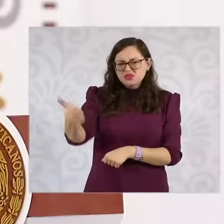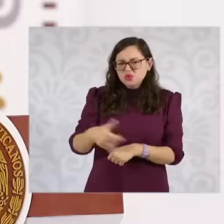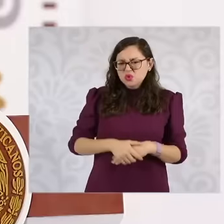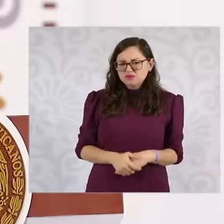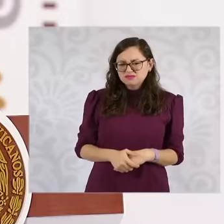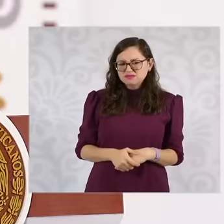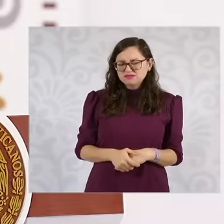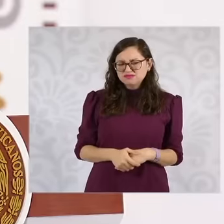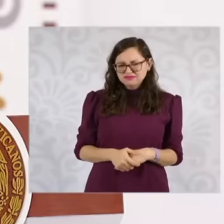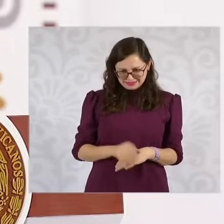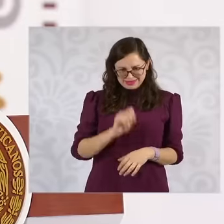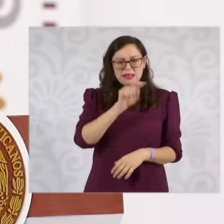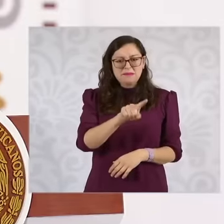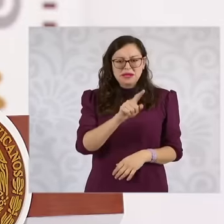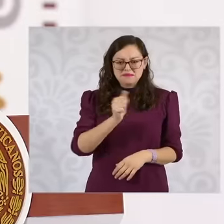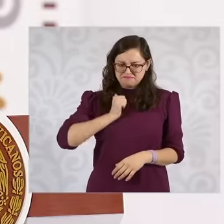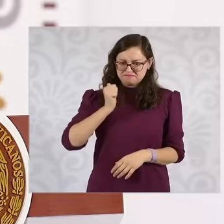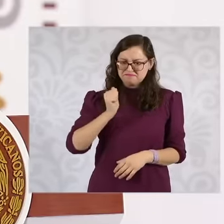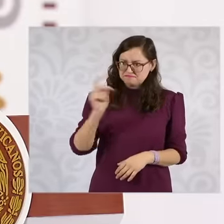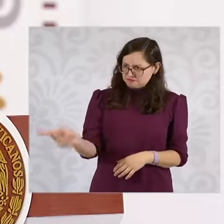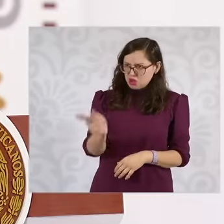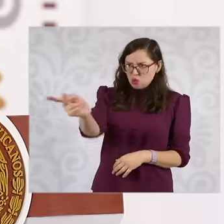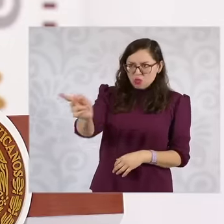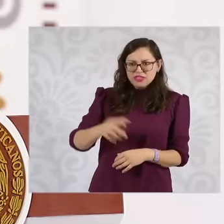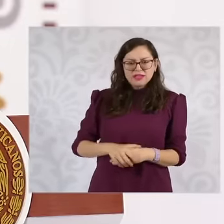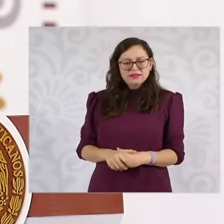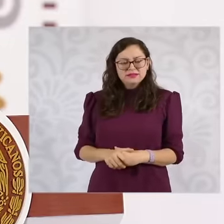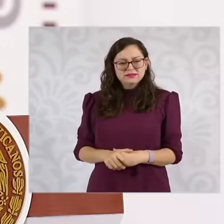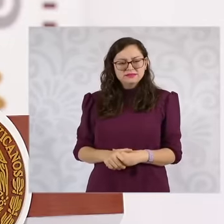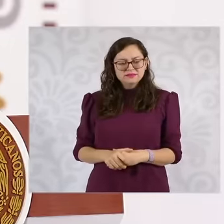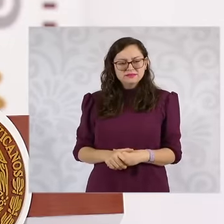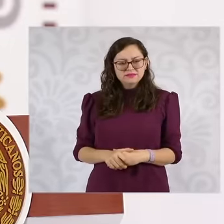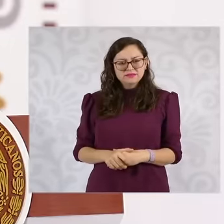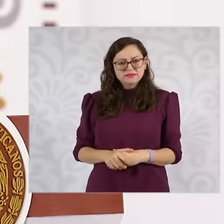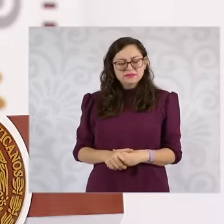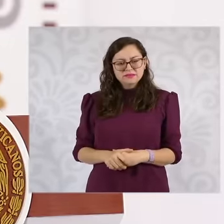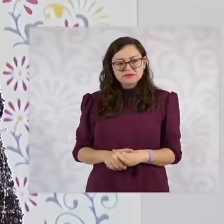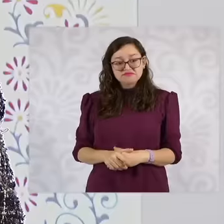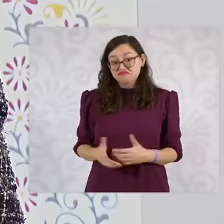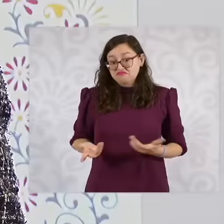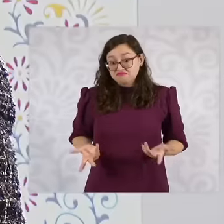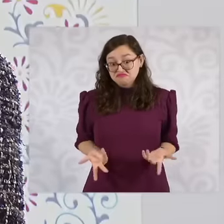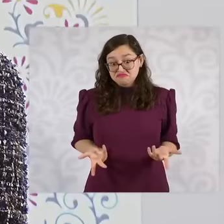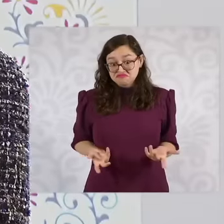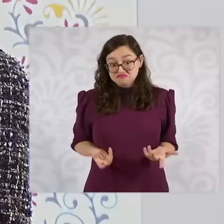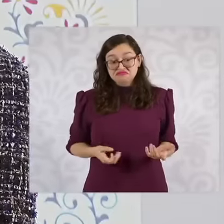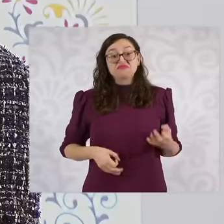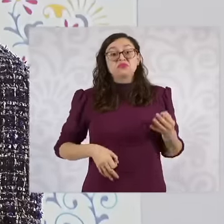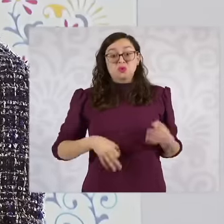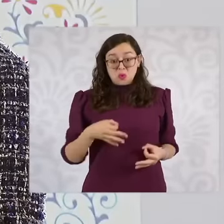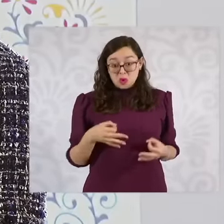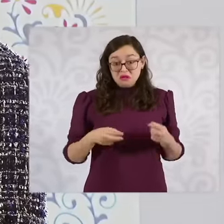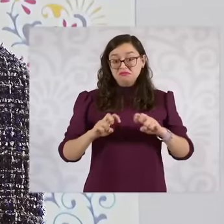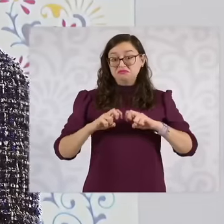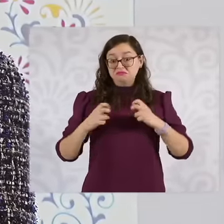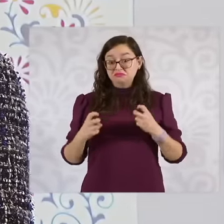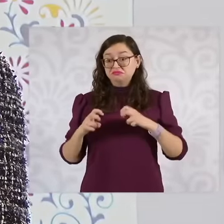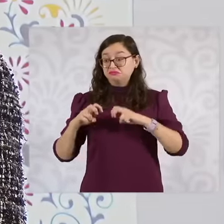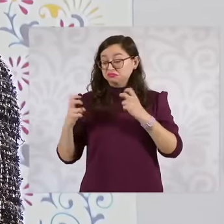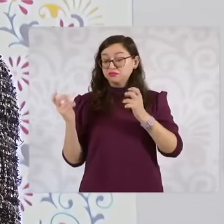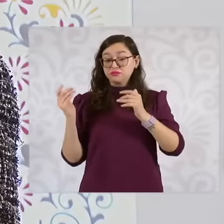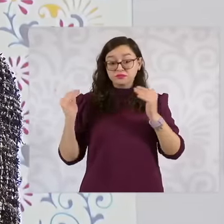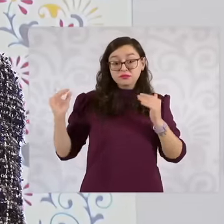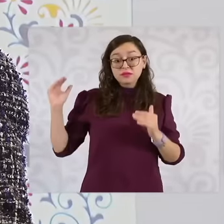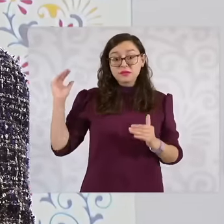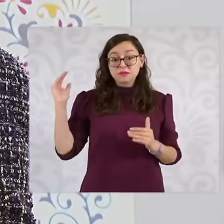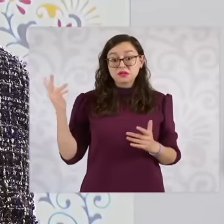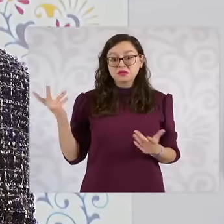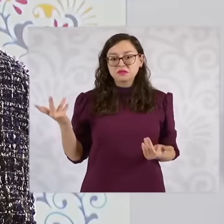judiciary who are not, I mean, judges, magistrates, ministers, well, I understand that they are not happy with